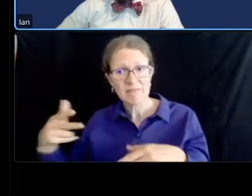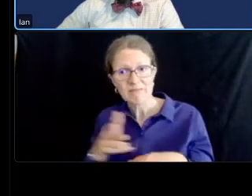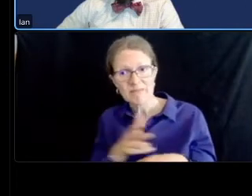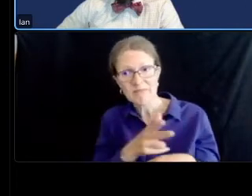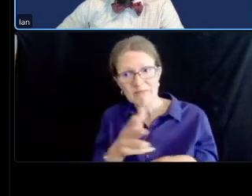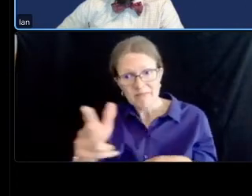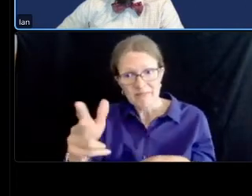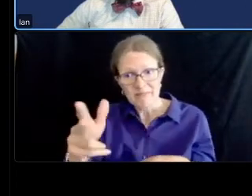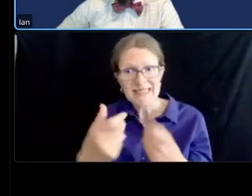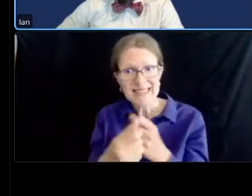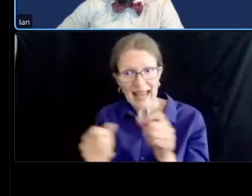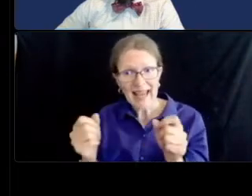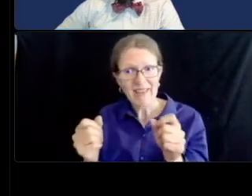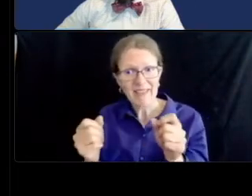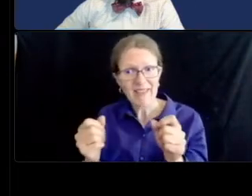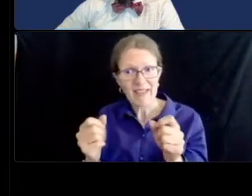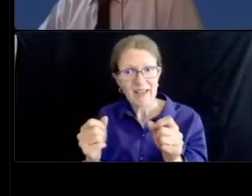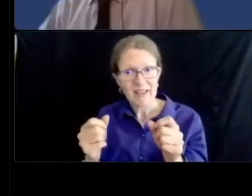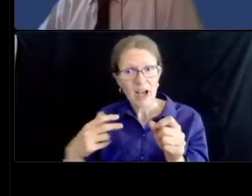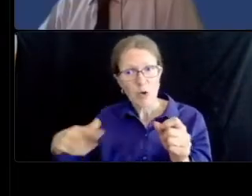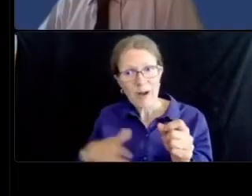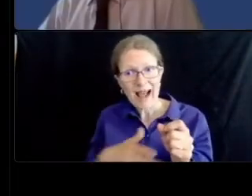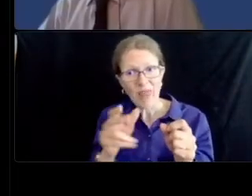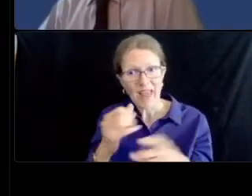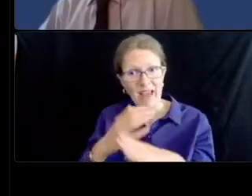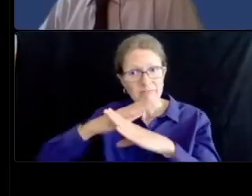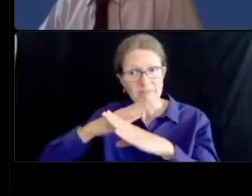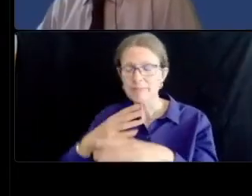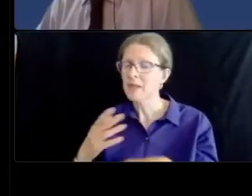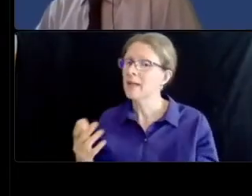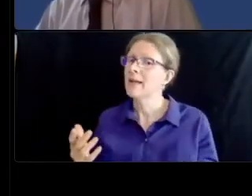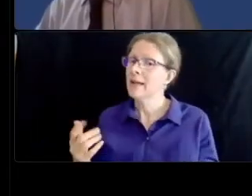we're going to do our best we know that the car wash is an issue that